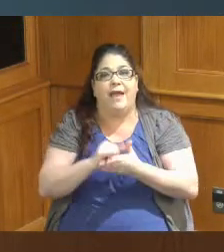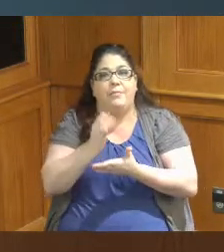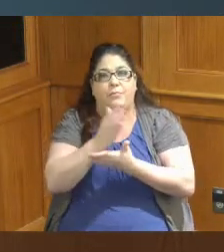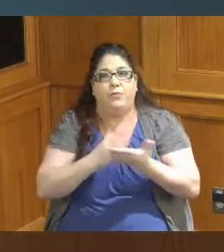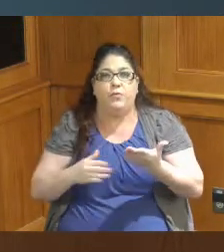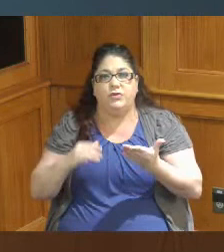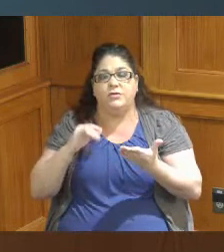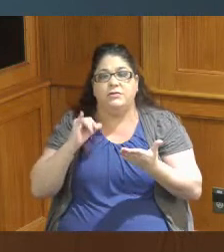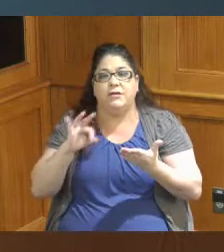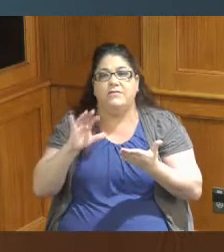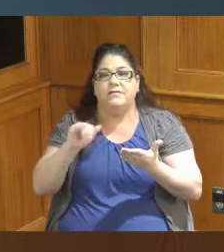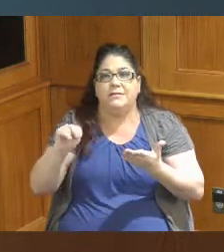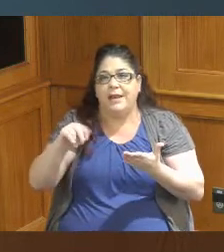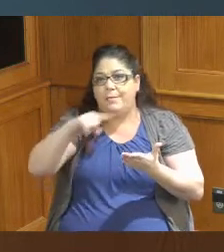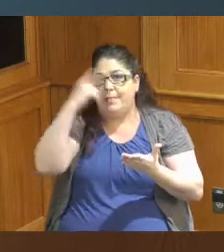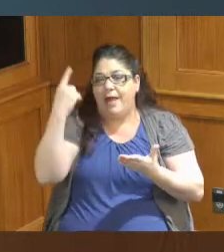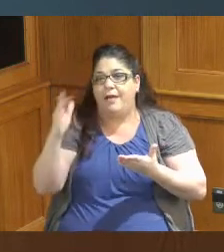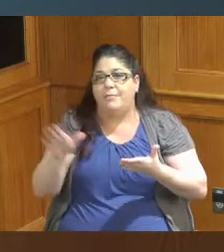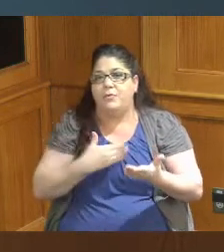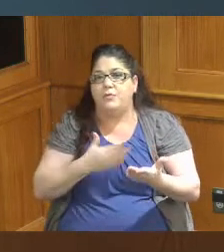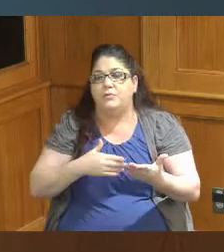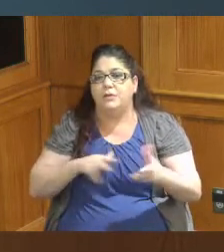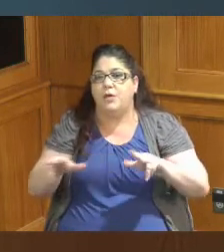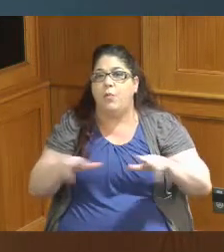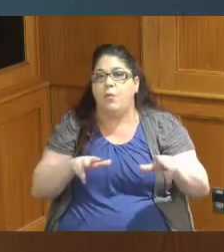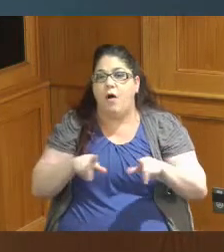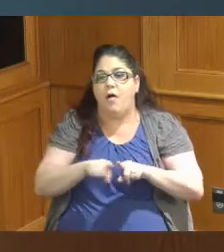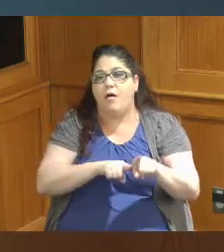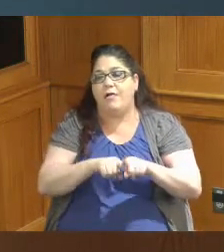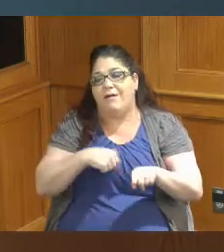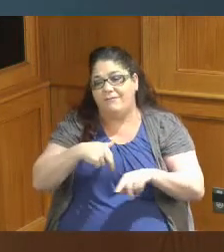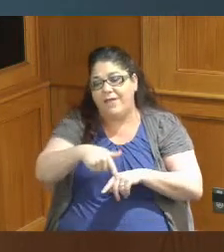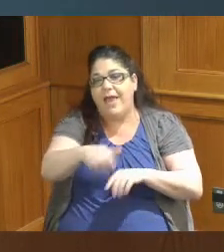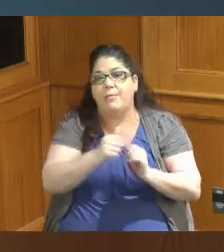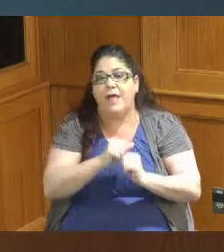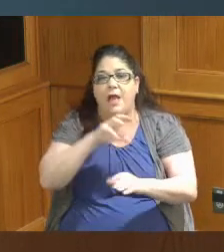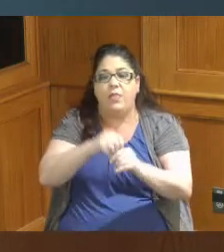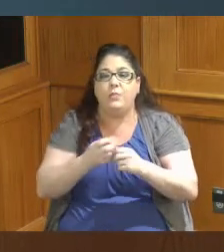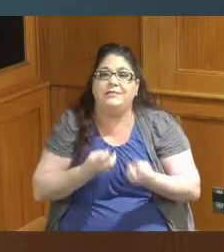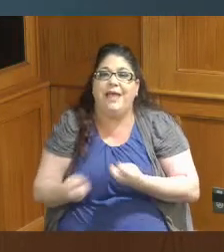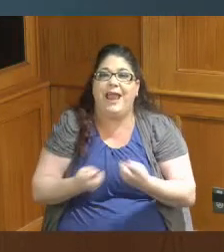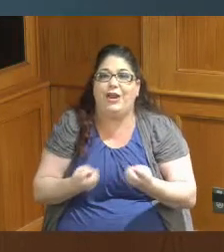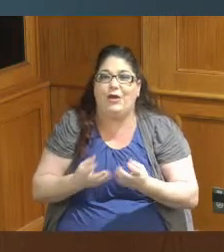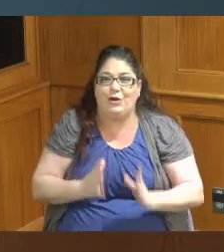of the Cincinnati Black Music Walk of Fame video shoot that includes skaters and he will be doing